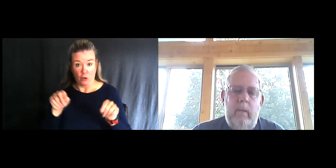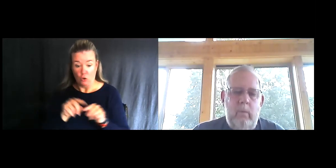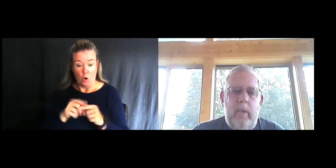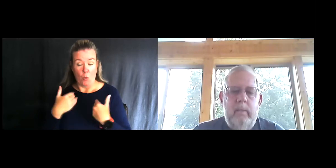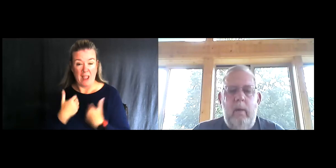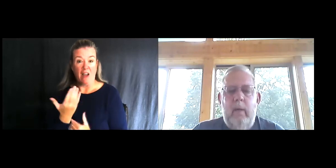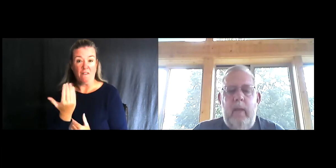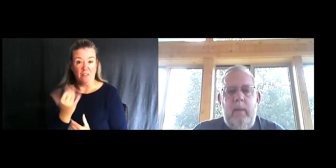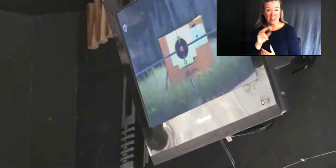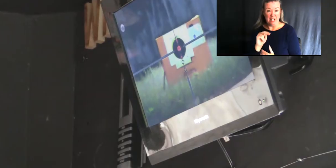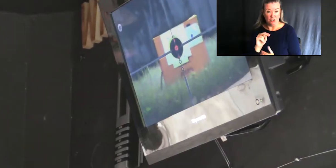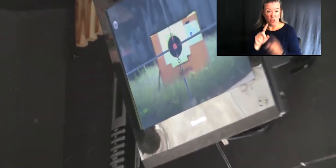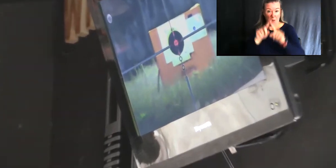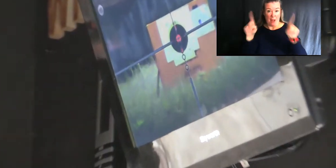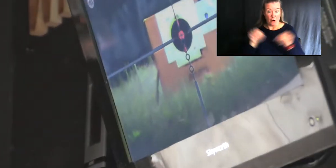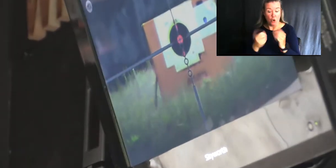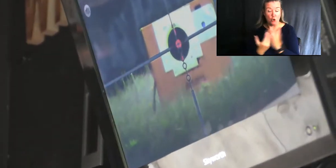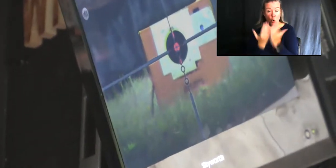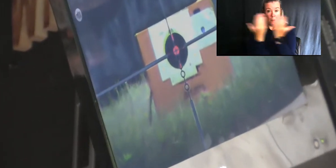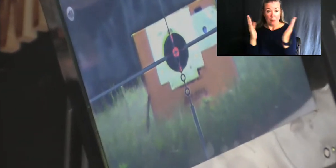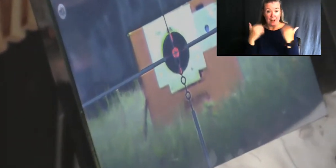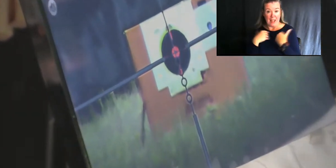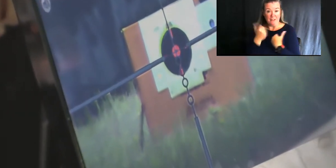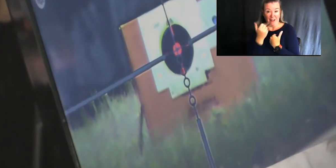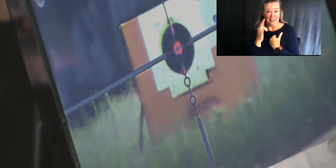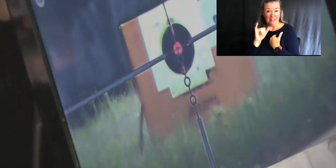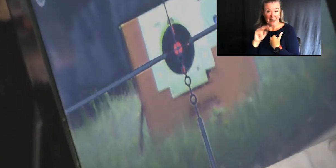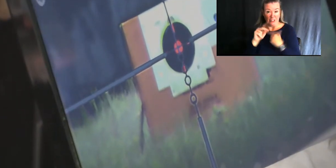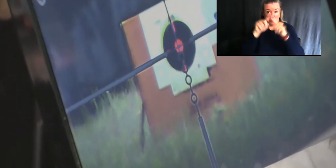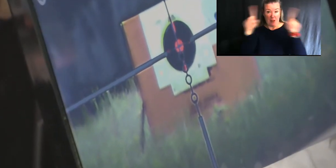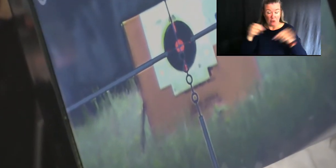Now our new blinds have 19-inch monitors that mount above the window that we're normally